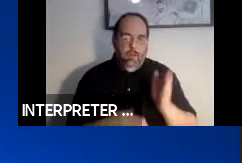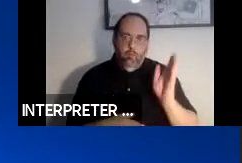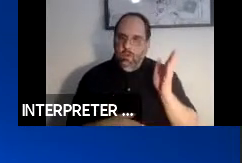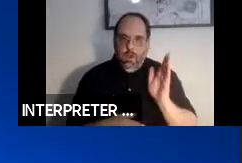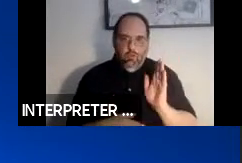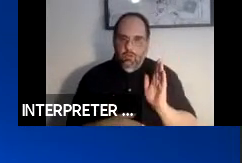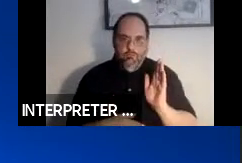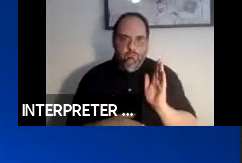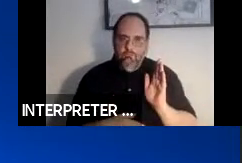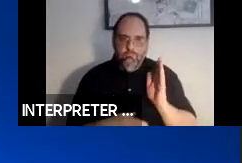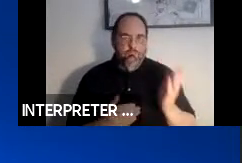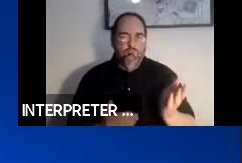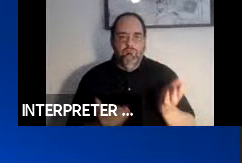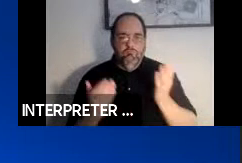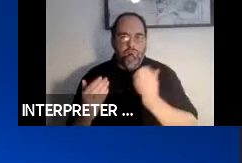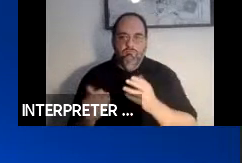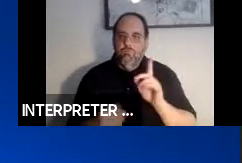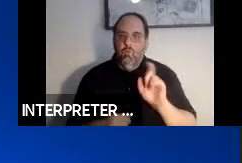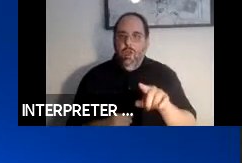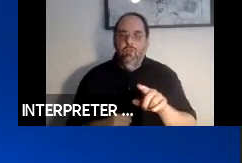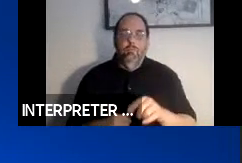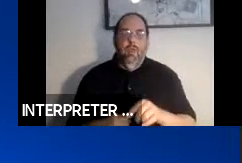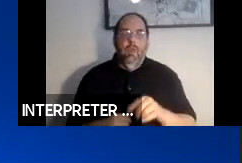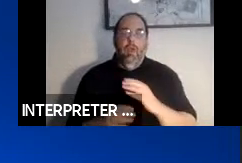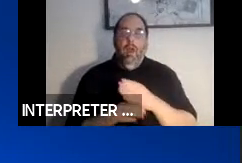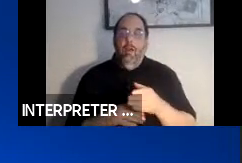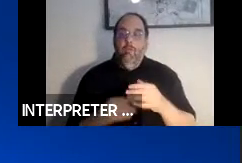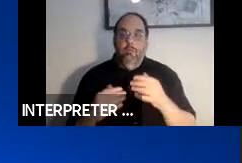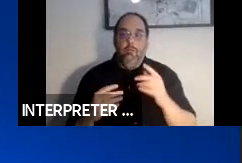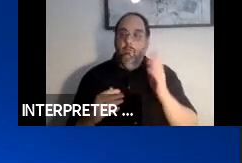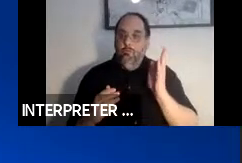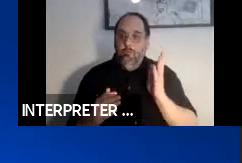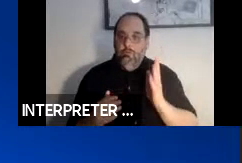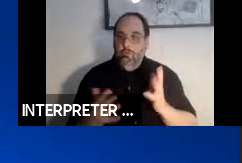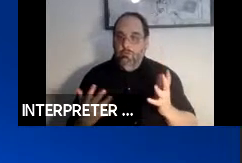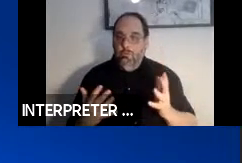to submit a question. After all of the presentations have concluded,